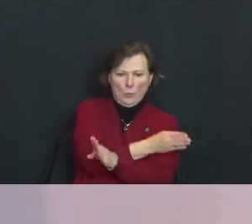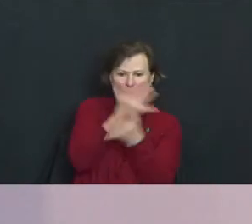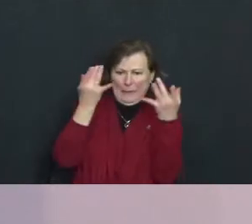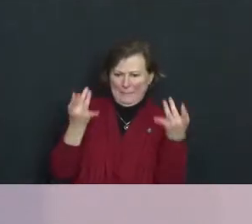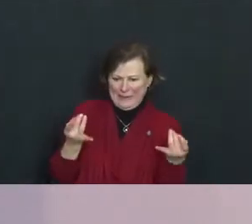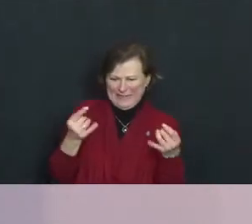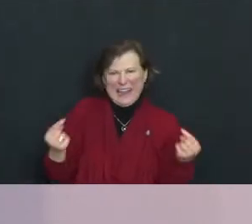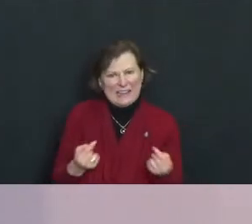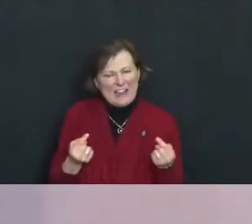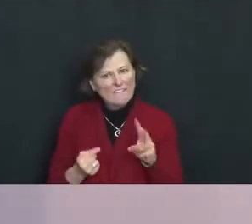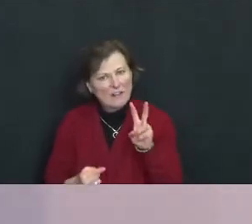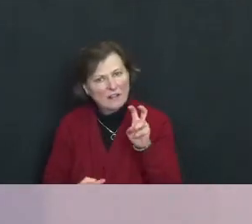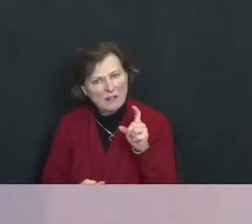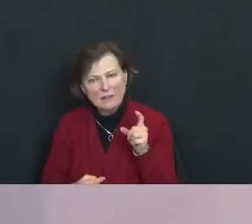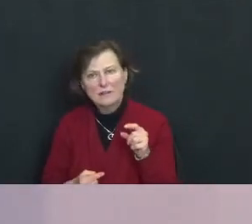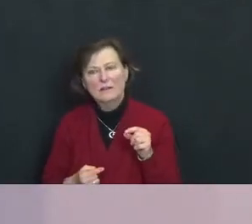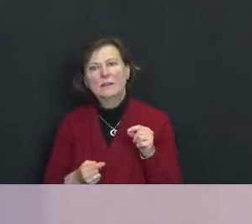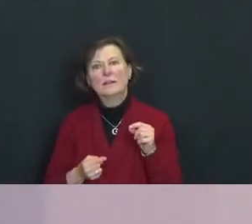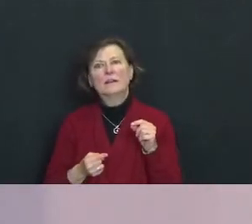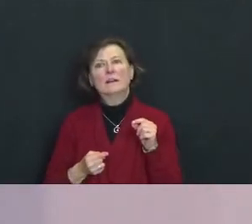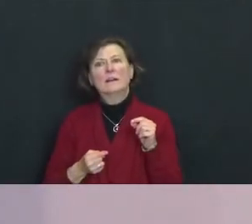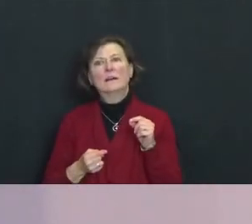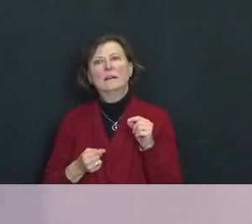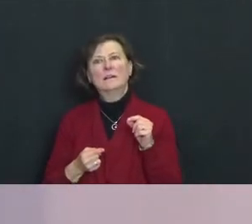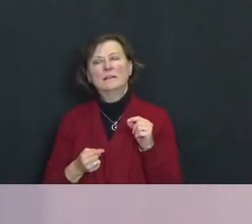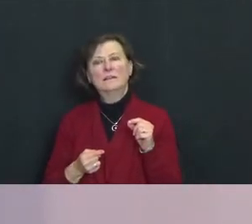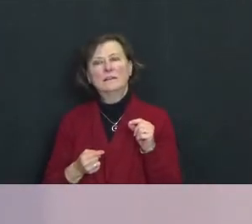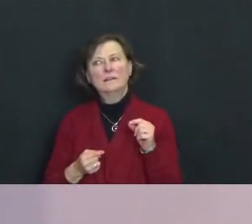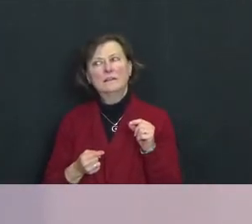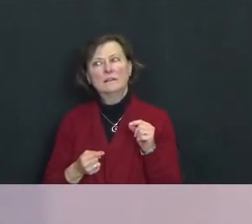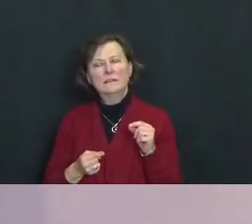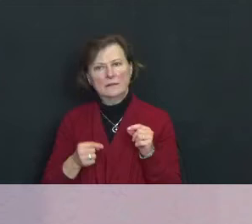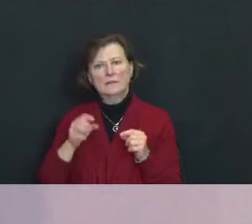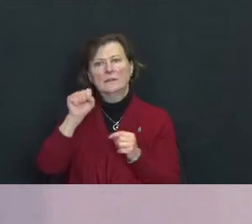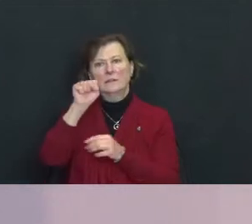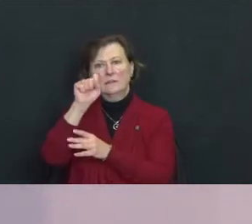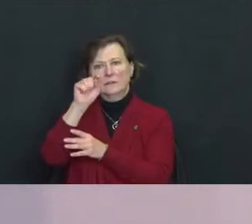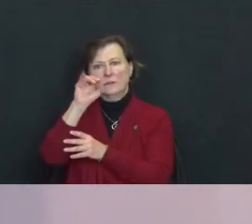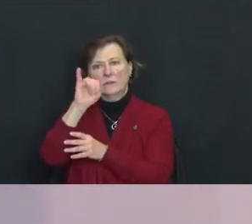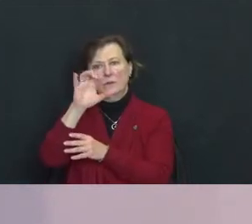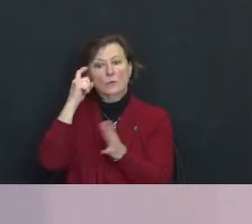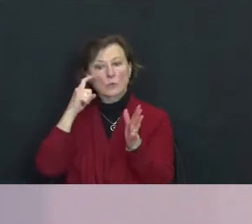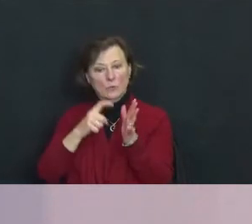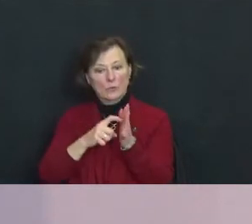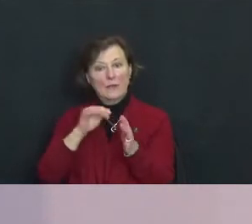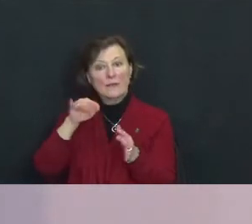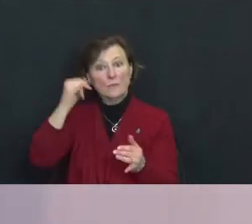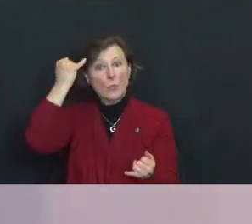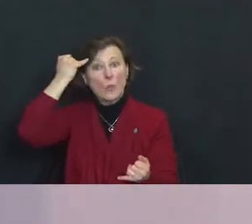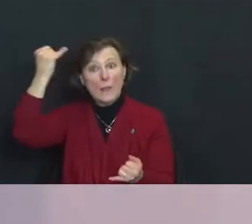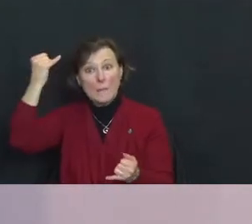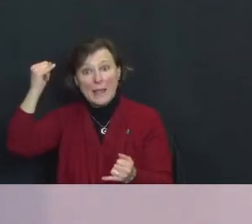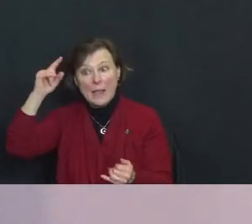Well, simply put the stoics recognize that if you imagine and expect the worse and prepare